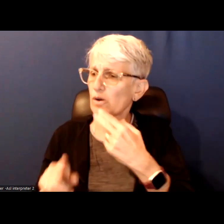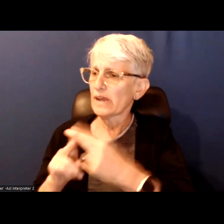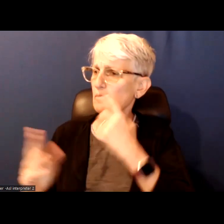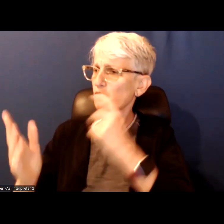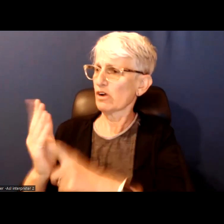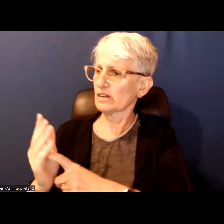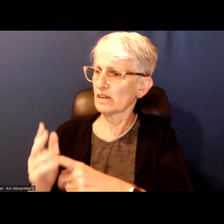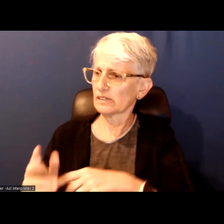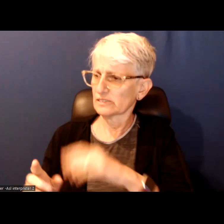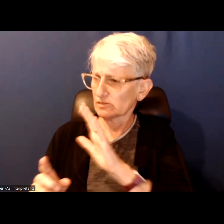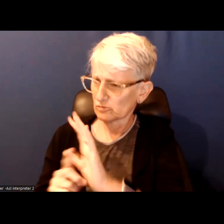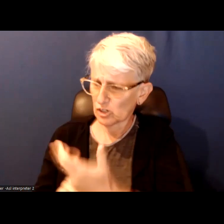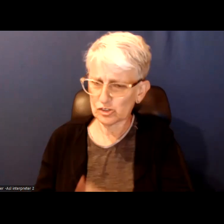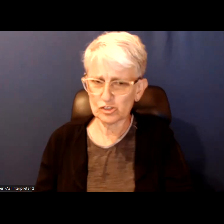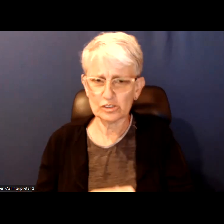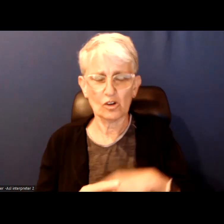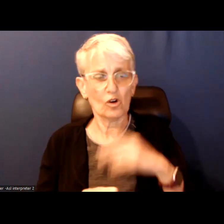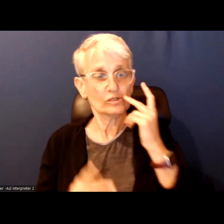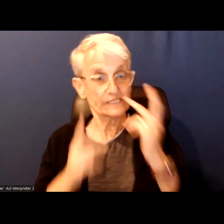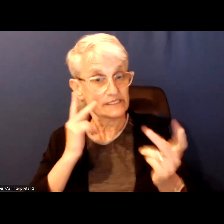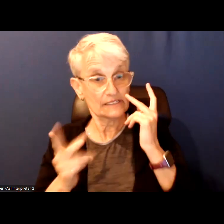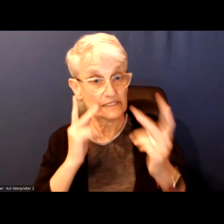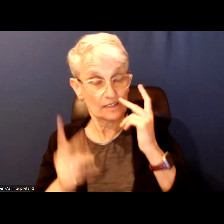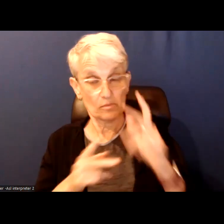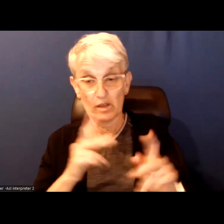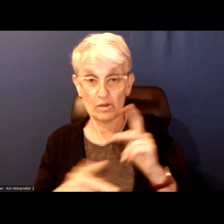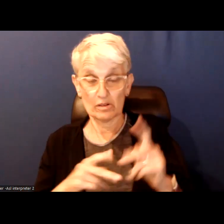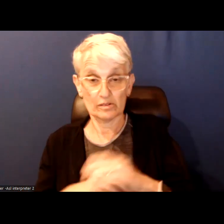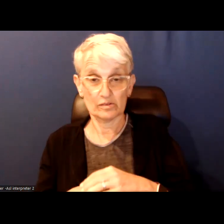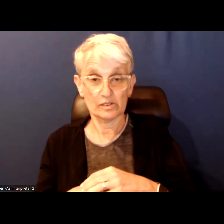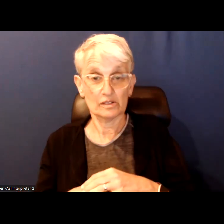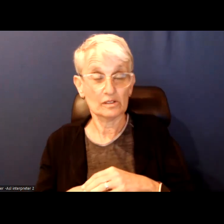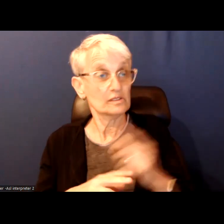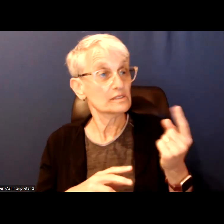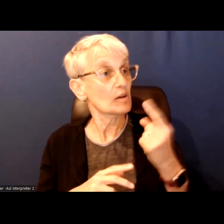People vote on people they see when there is something happening in their community